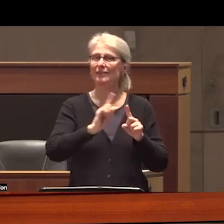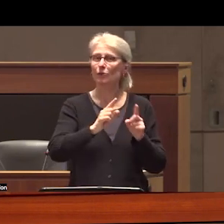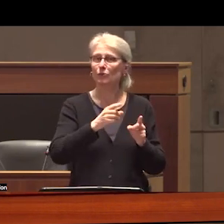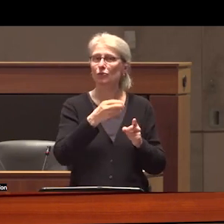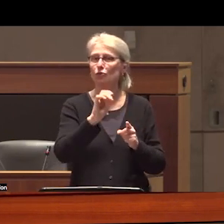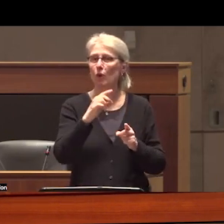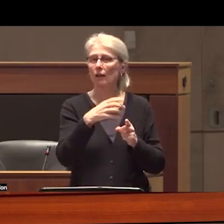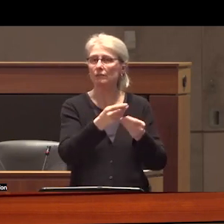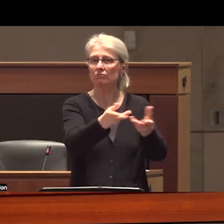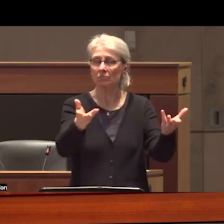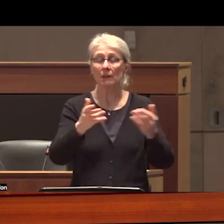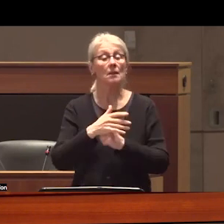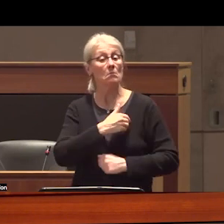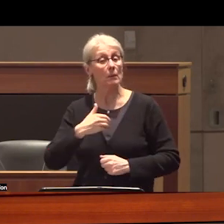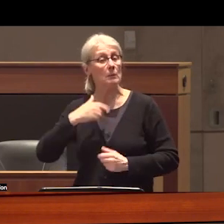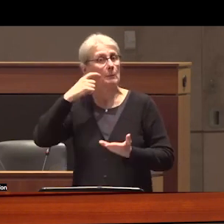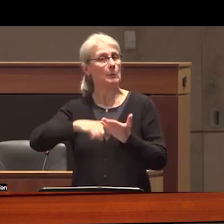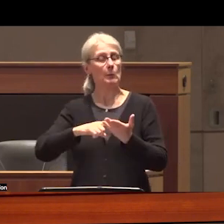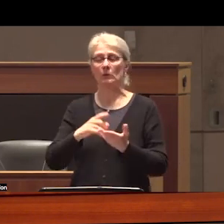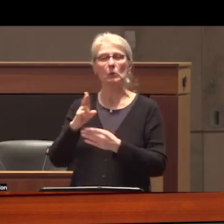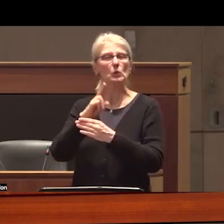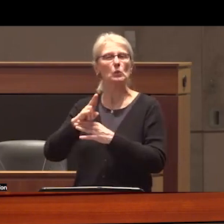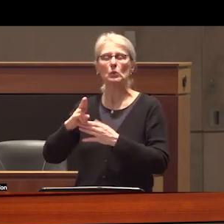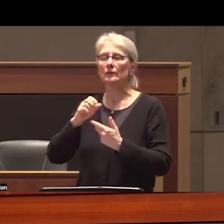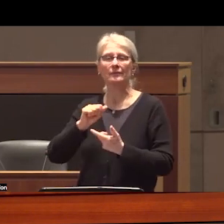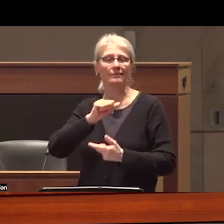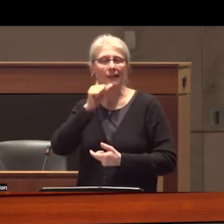members were reporting reduced engagement with the illegal drug Market substantially